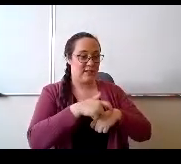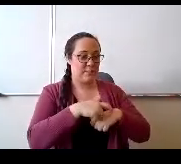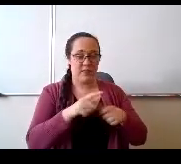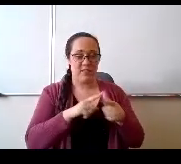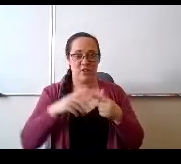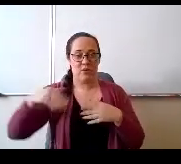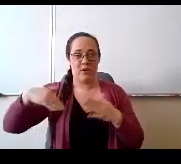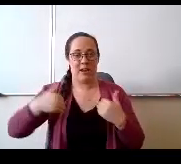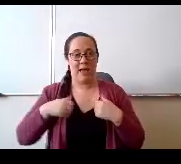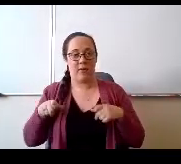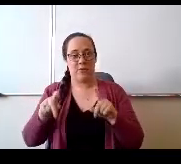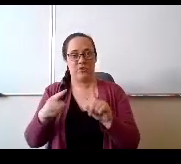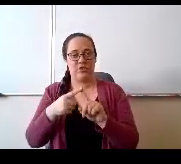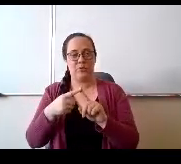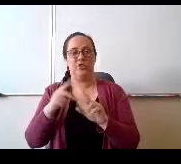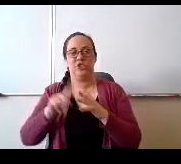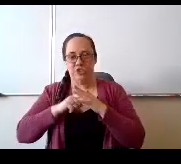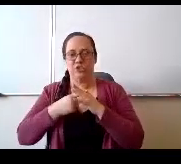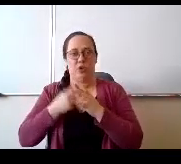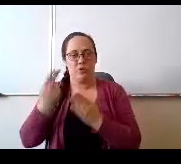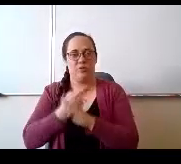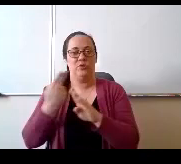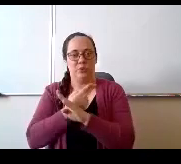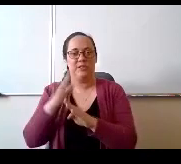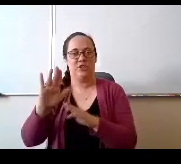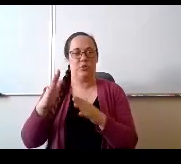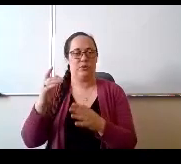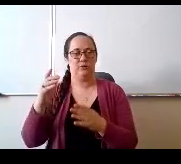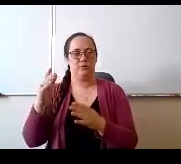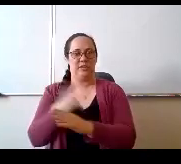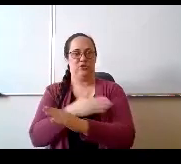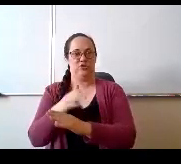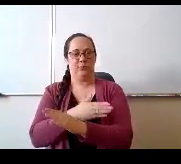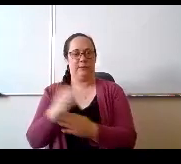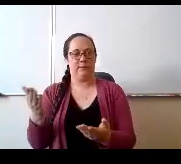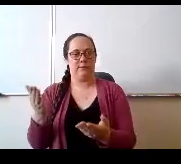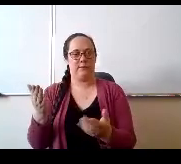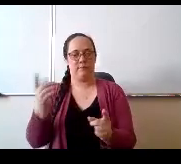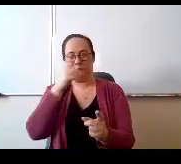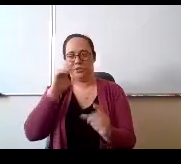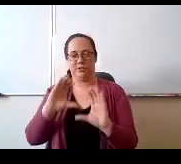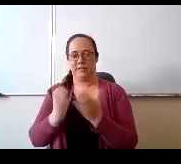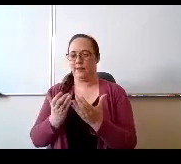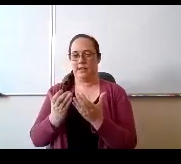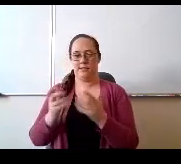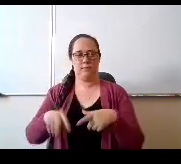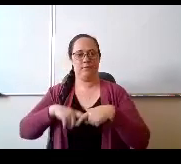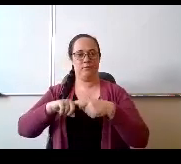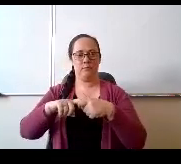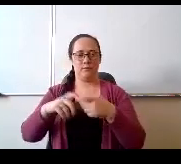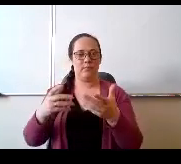your hands on the instrument and blow. Because classes have been, you know, obviously moved online and kids